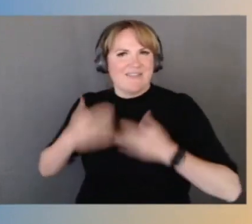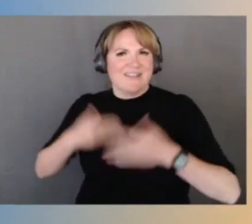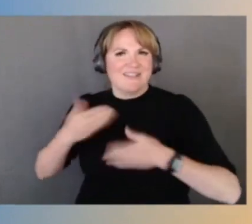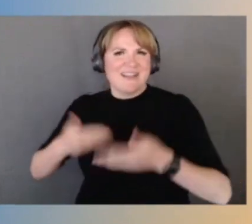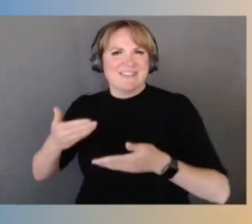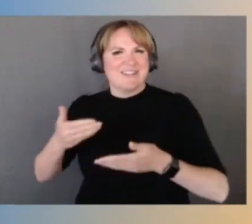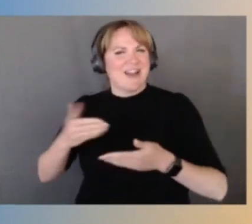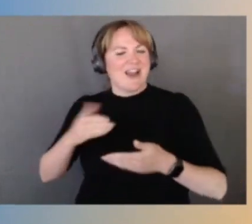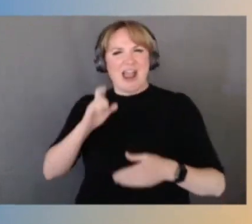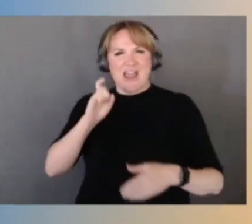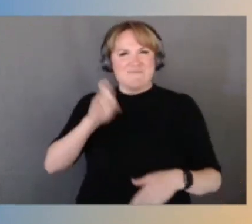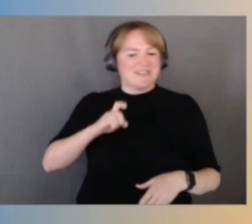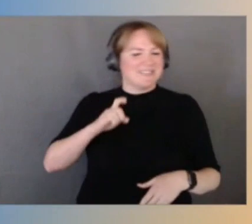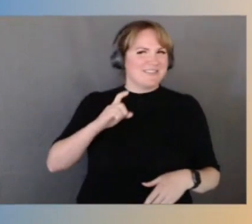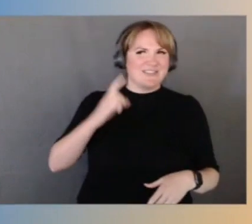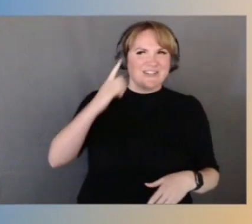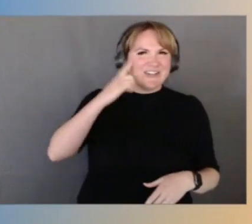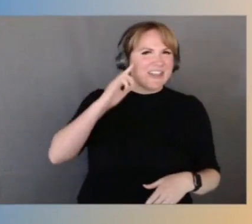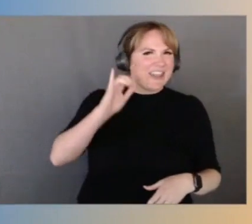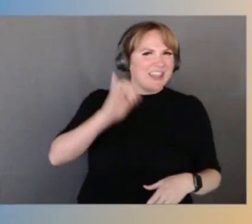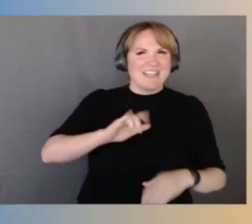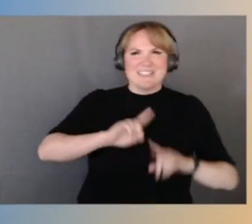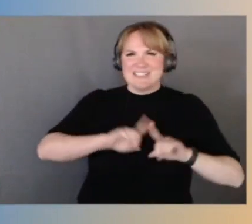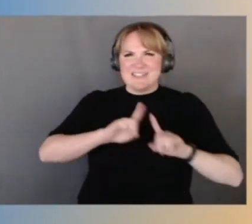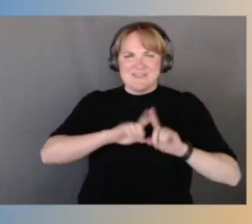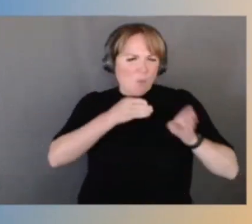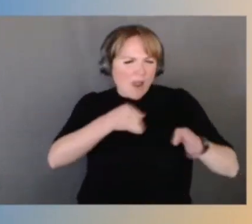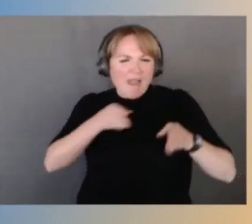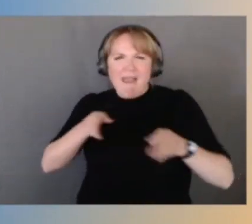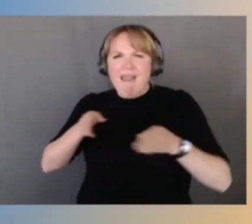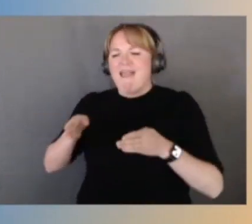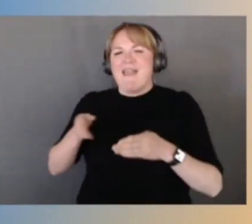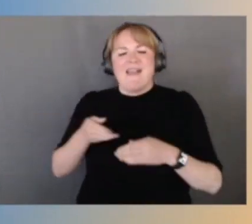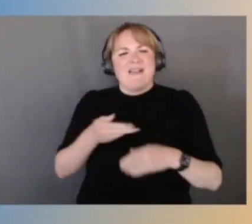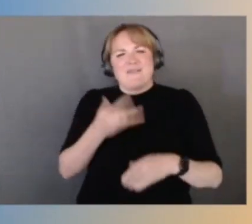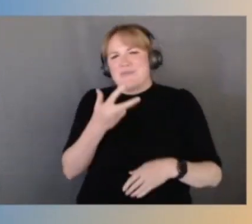in different guises three, four, five different times today.